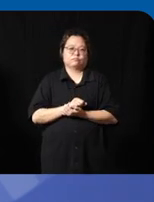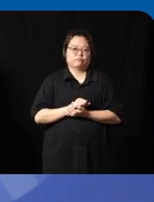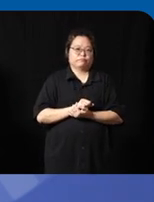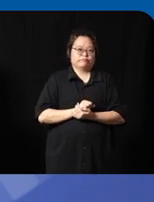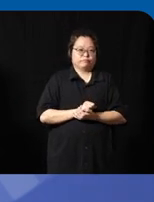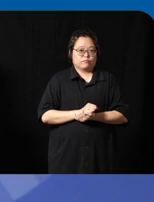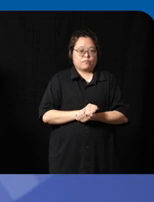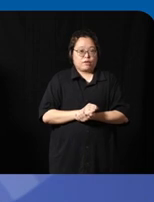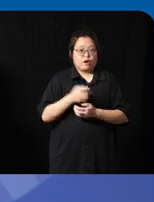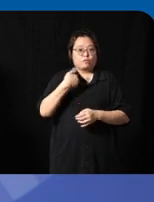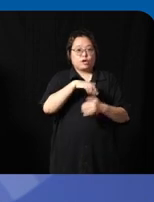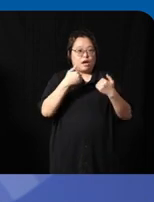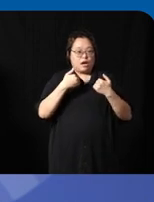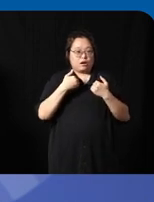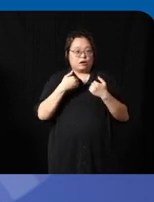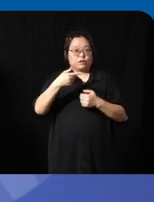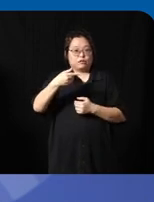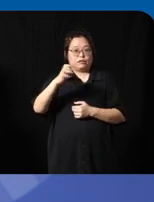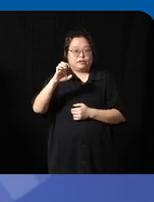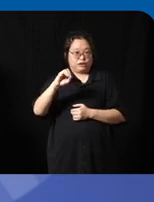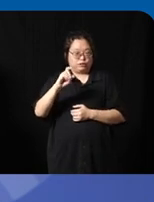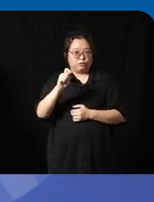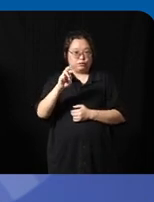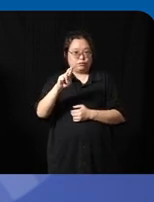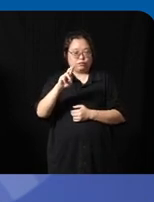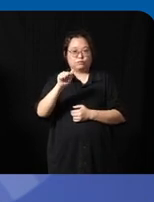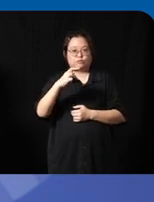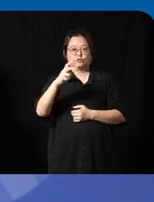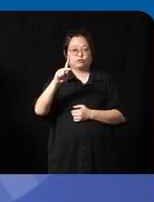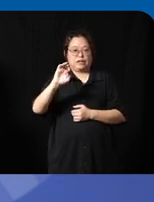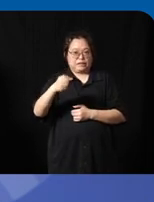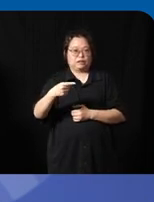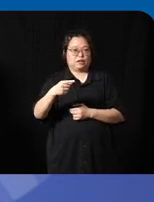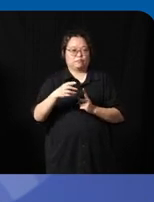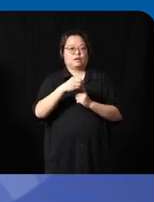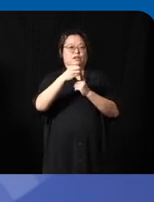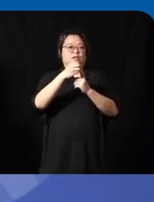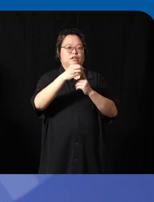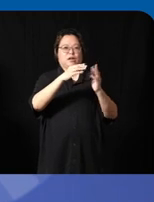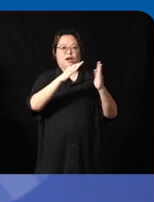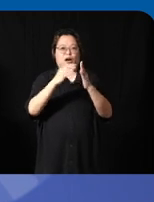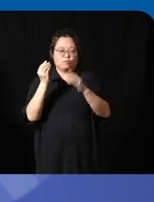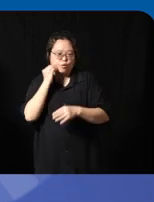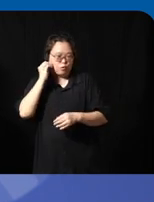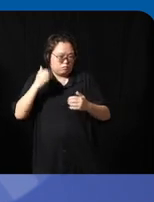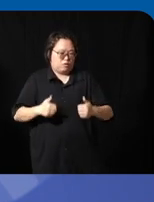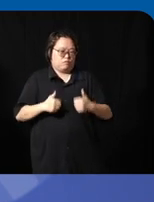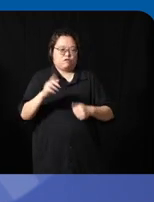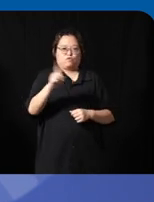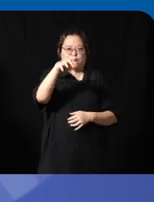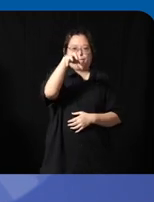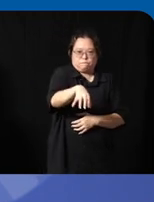we have the data of their uh houses particularly the the the Geotech the GPS of their houses it's